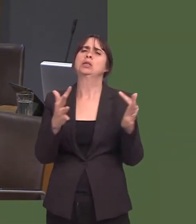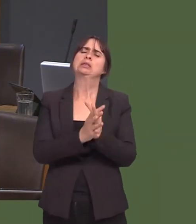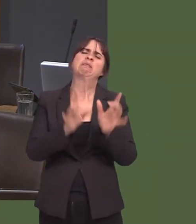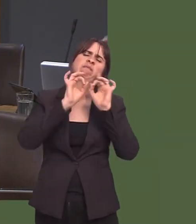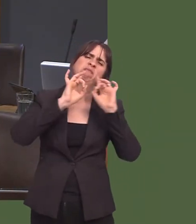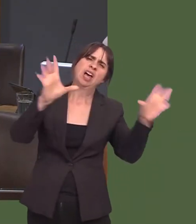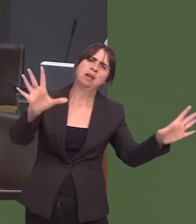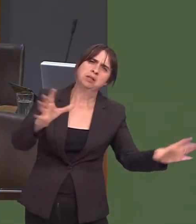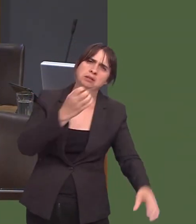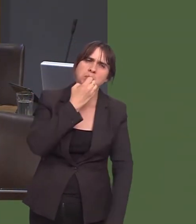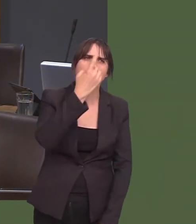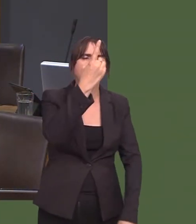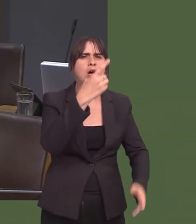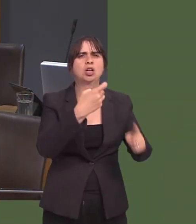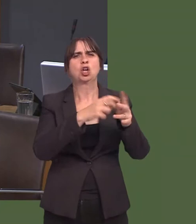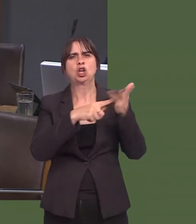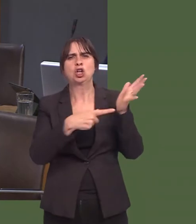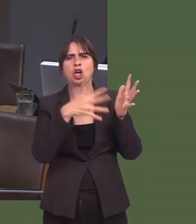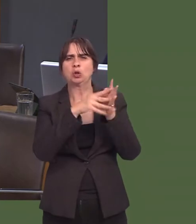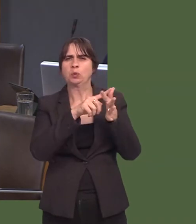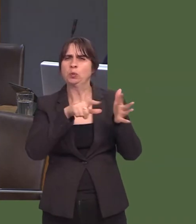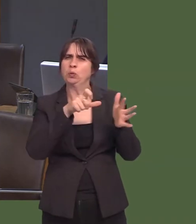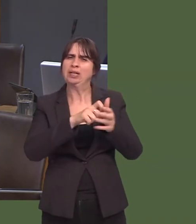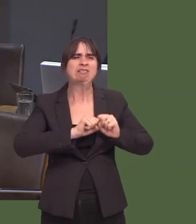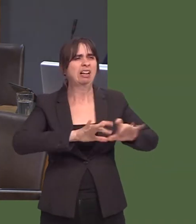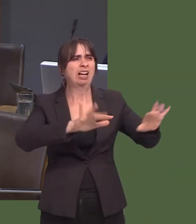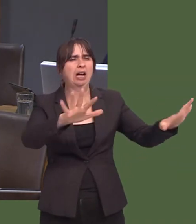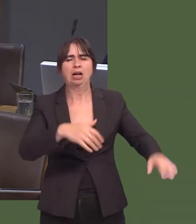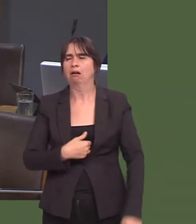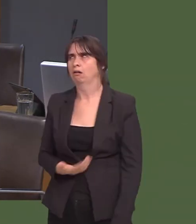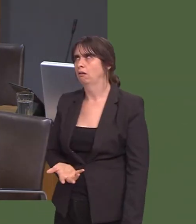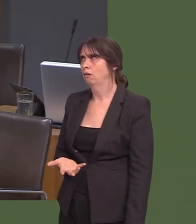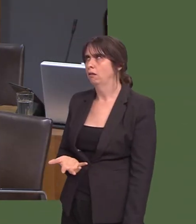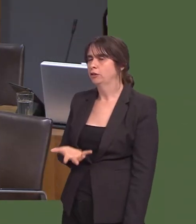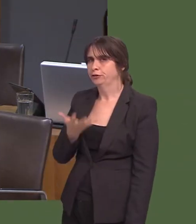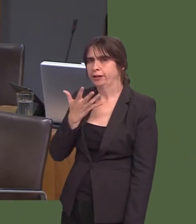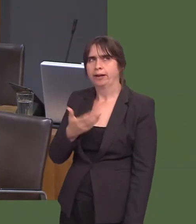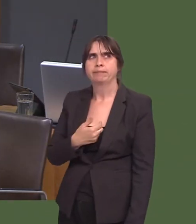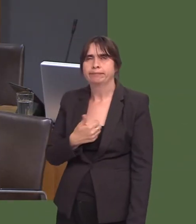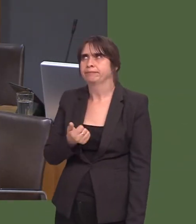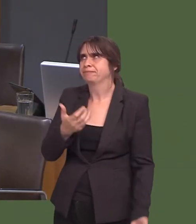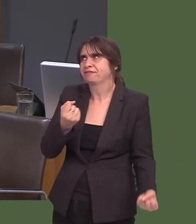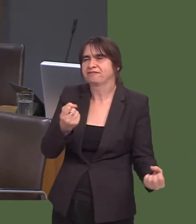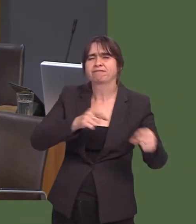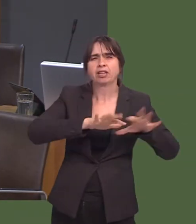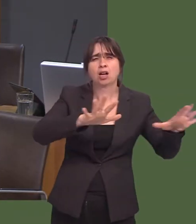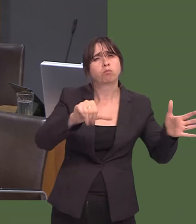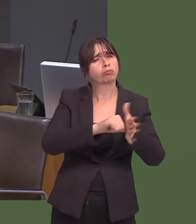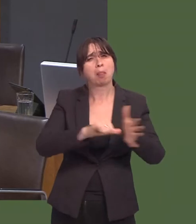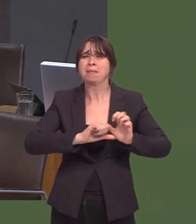of knotweed. Itís not a title we particularly like. But itís a huge problem within my constituency and the neighbouring constituency.